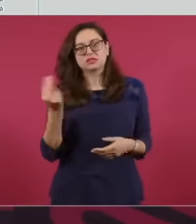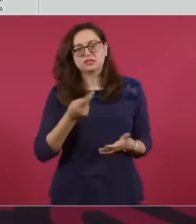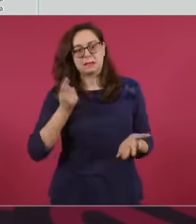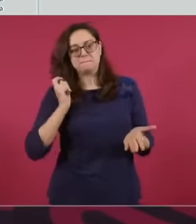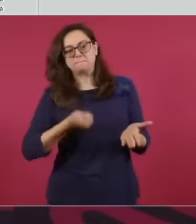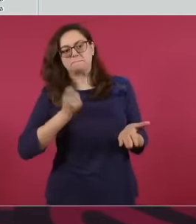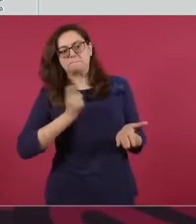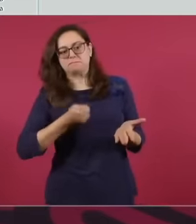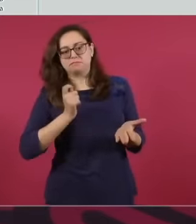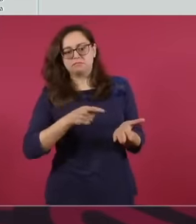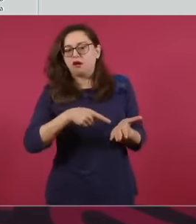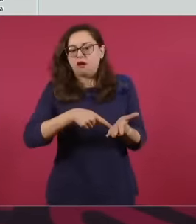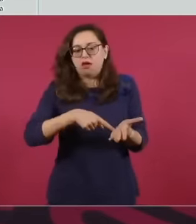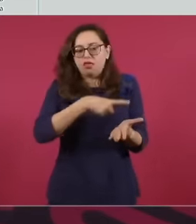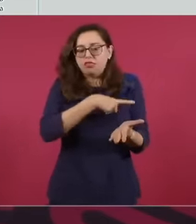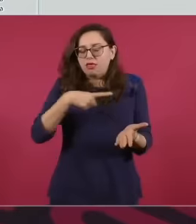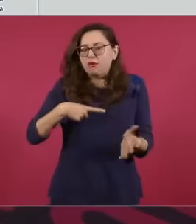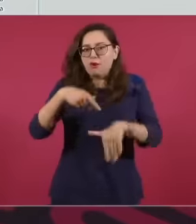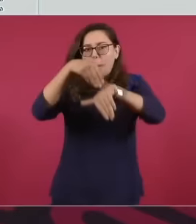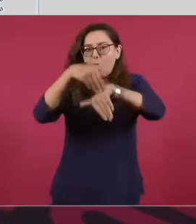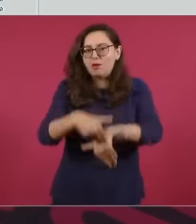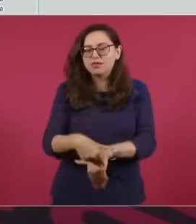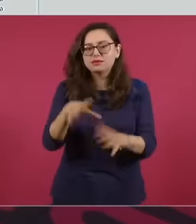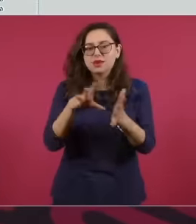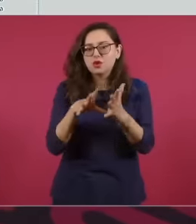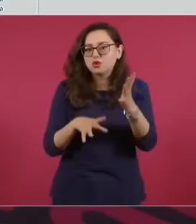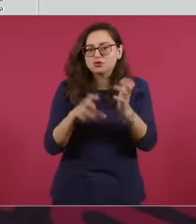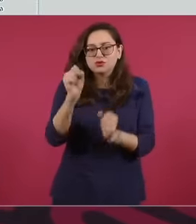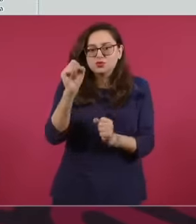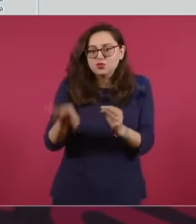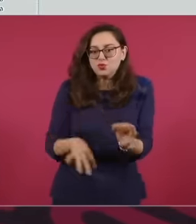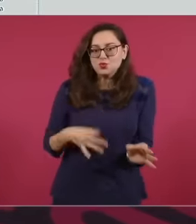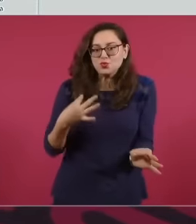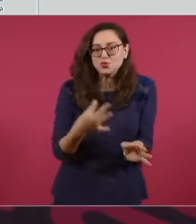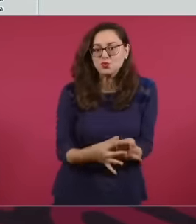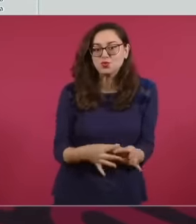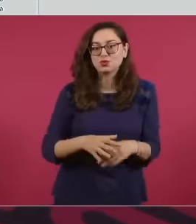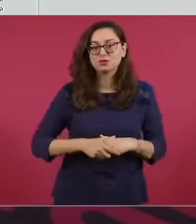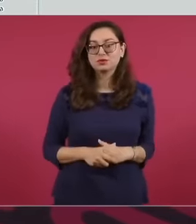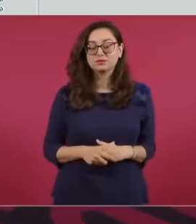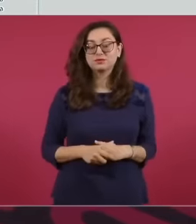they have to do it in accordance with the Constitution and the will of the